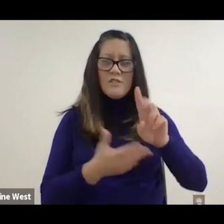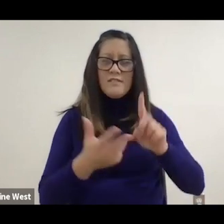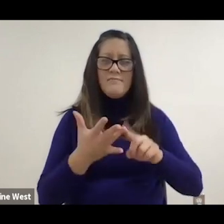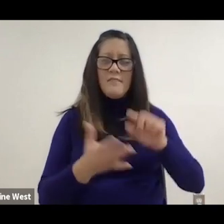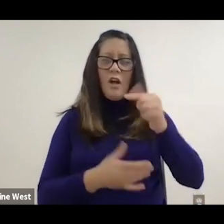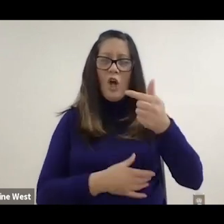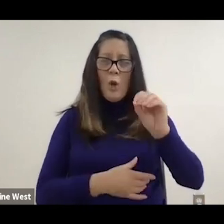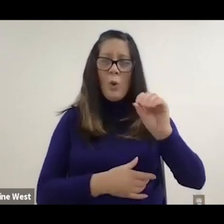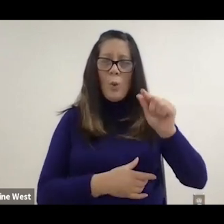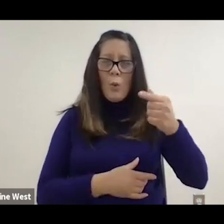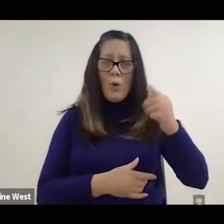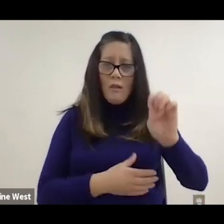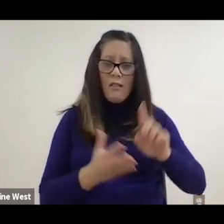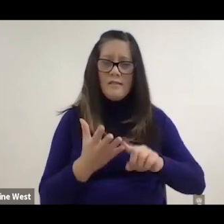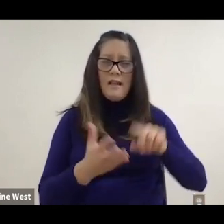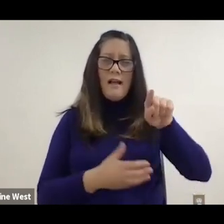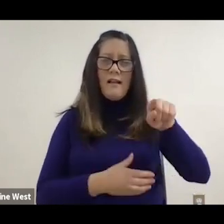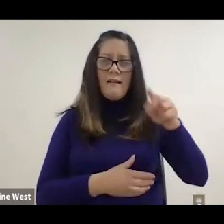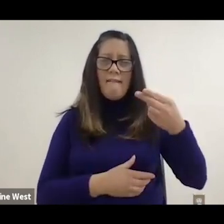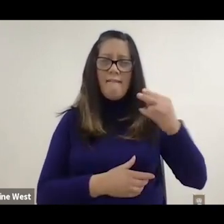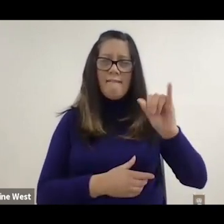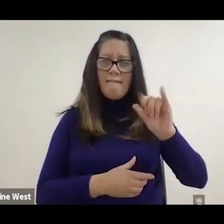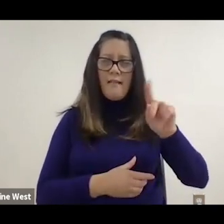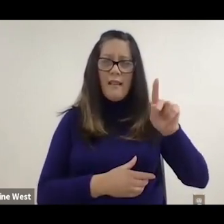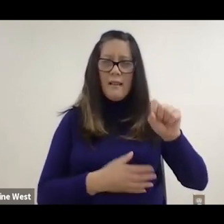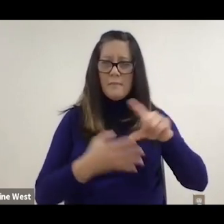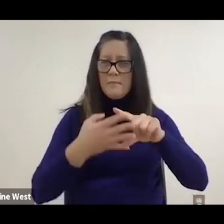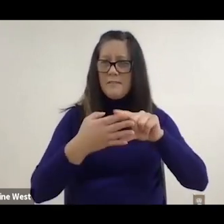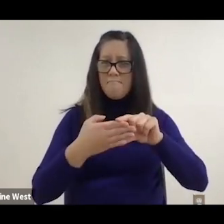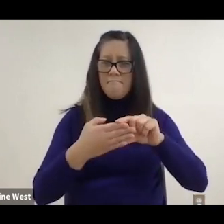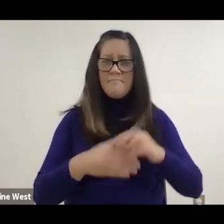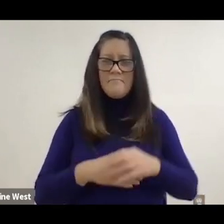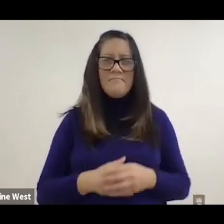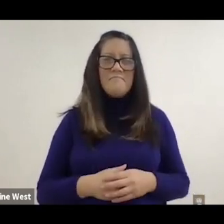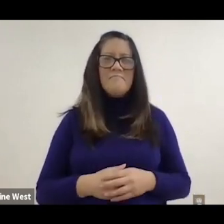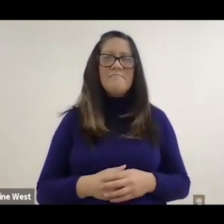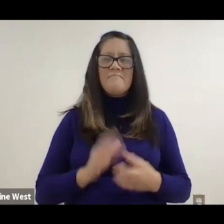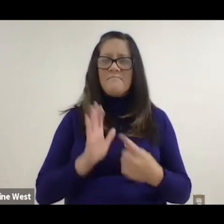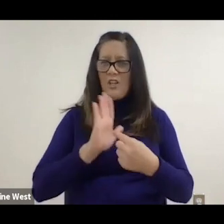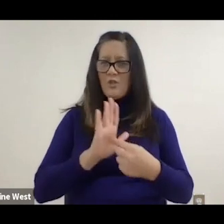Let me just show you a quick video.